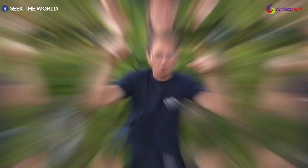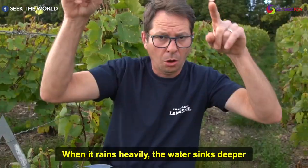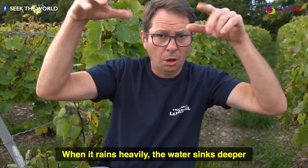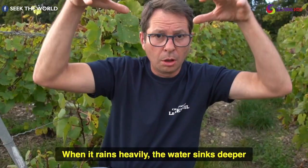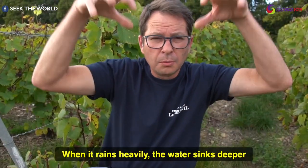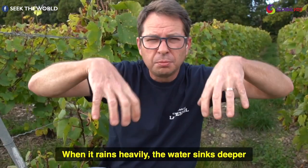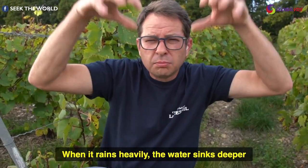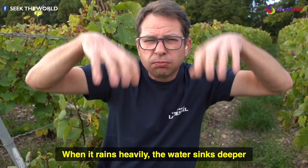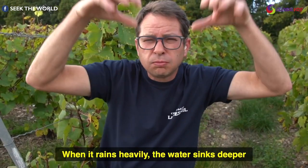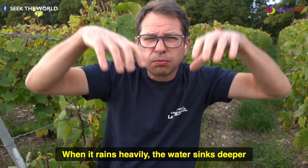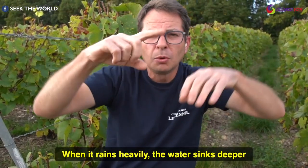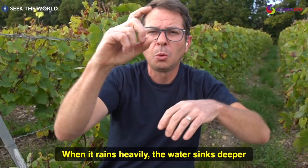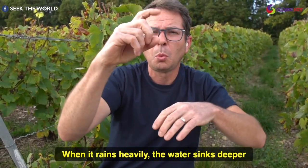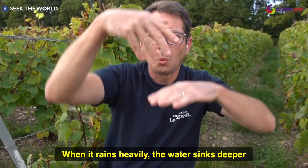when it rains heavily the water sinks deeper